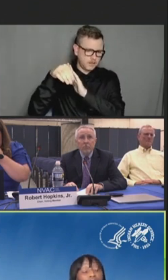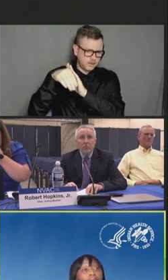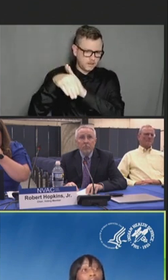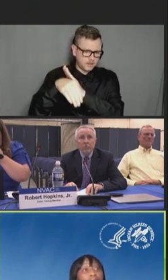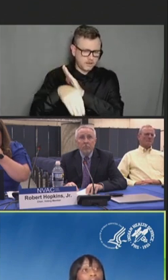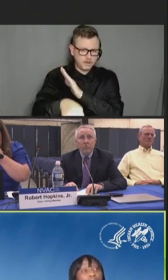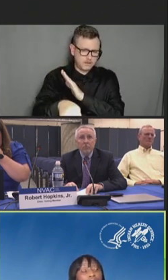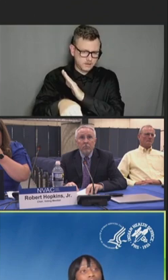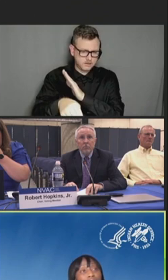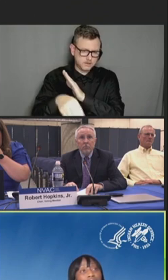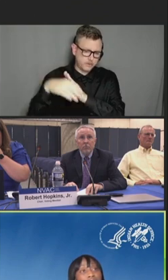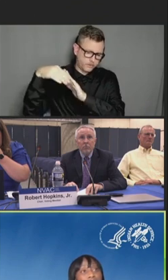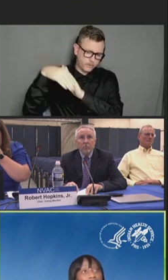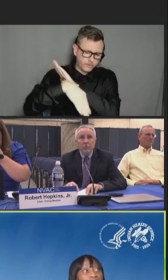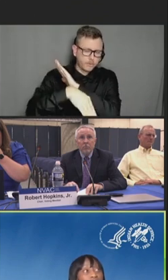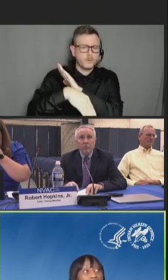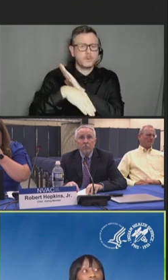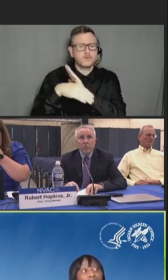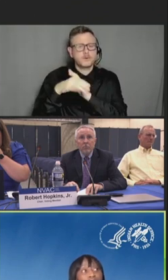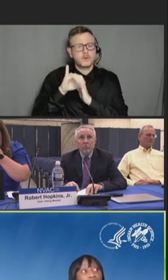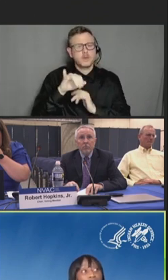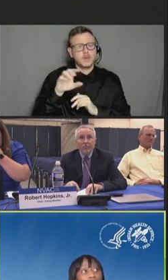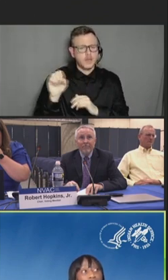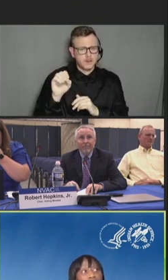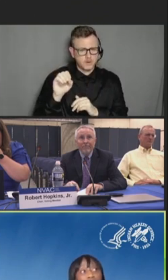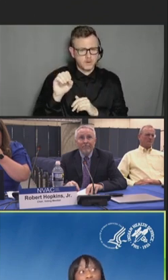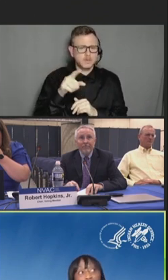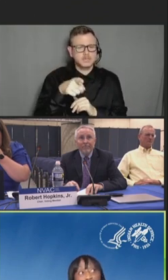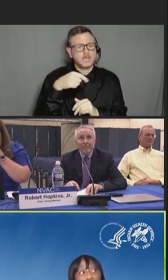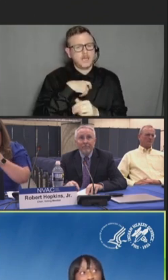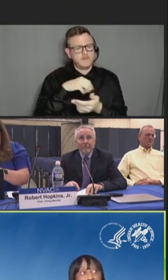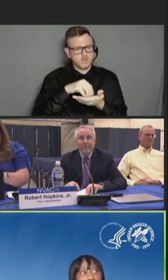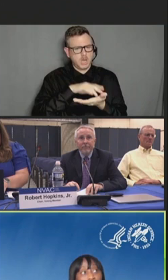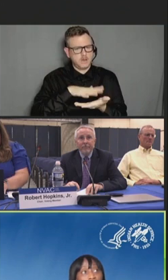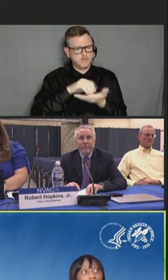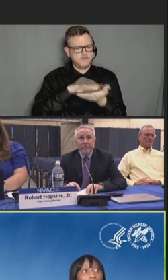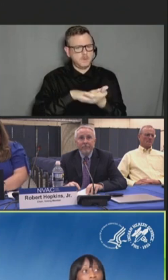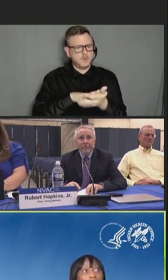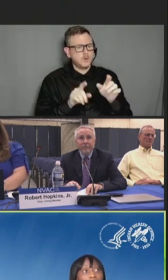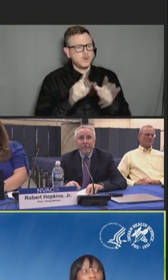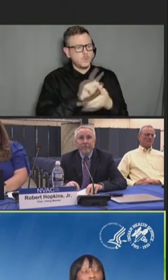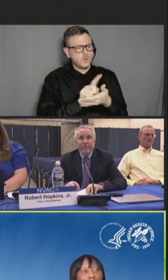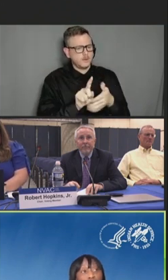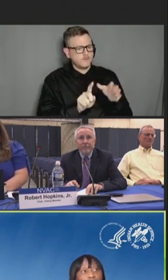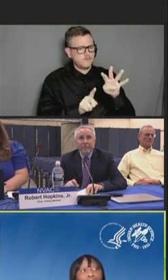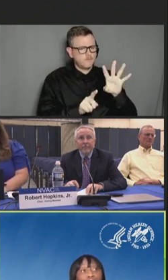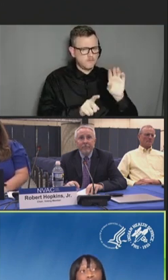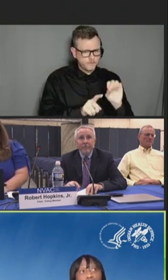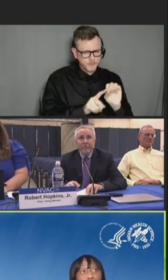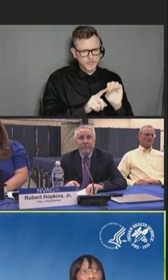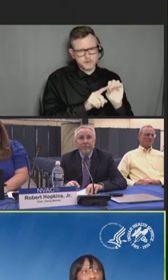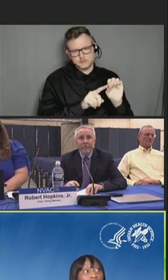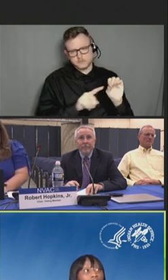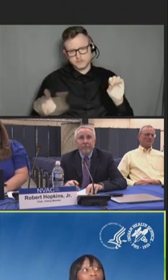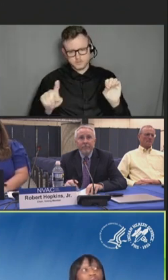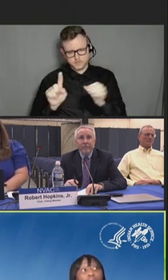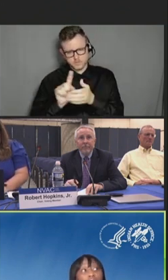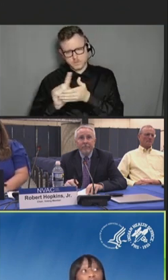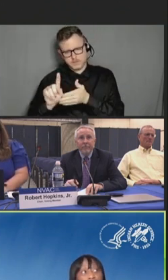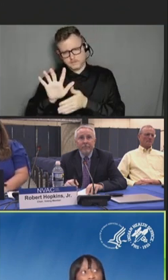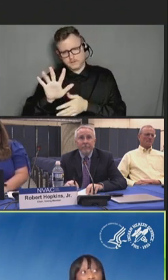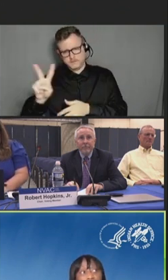The ILI activity documented between weeks 40 and through weeks 52 is more elevated than